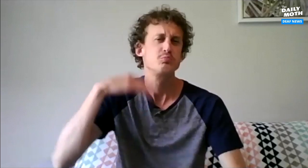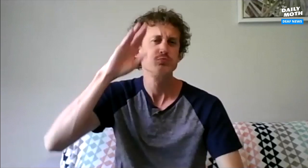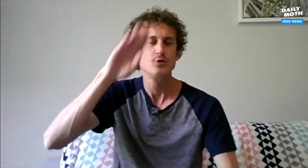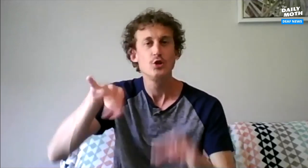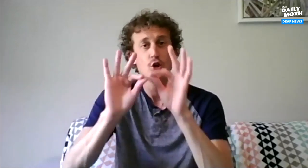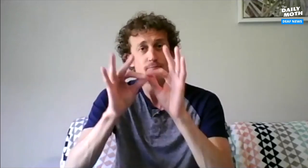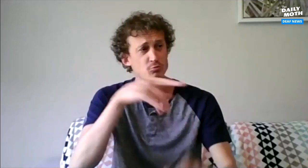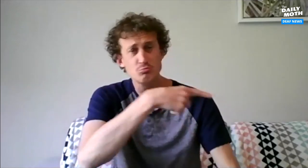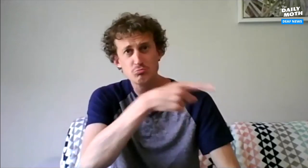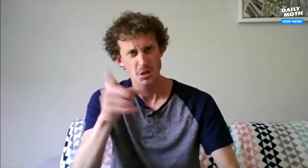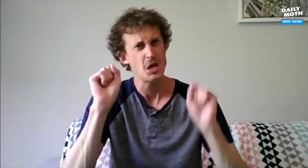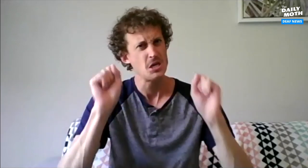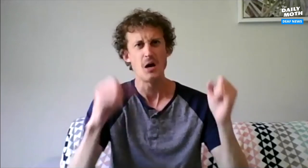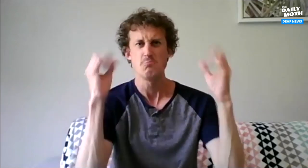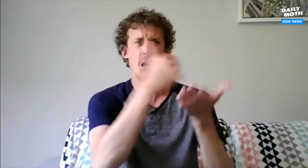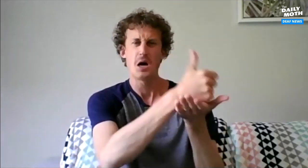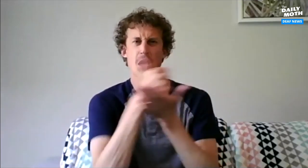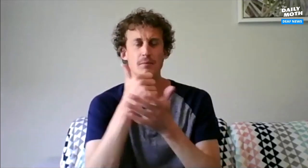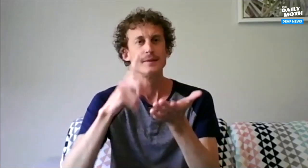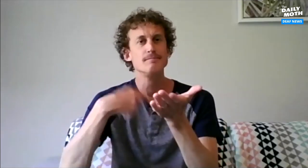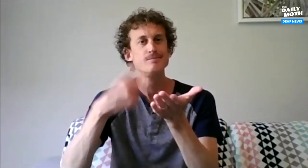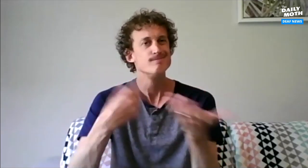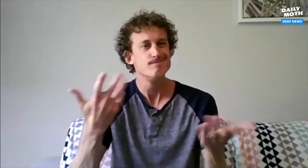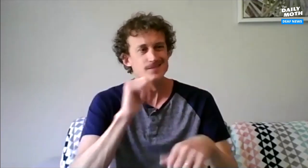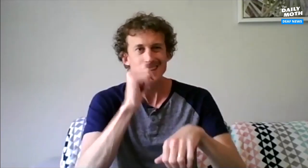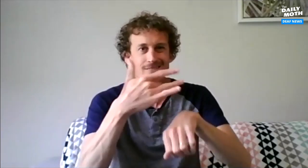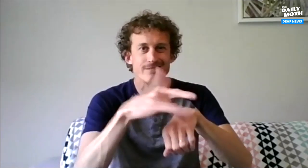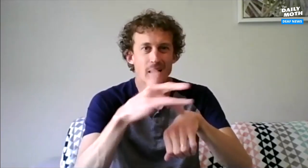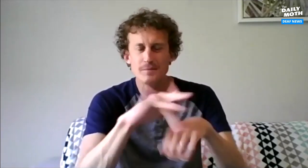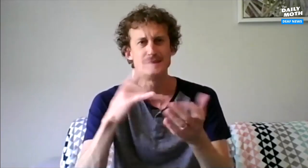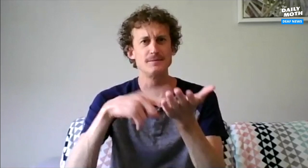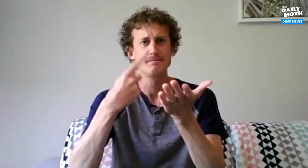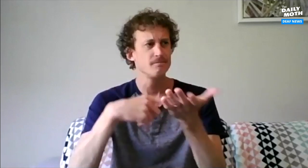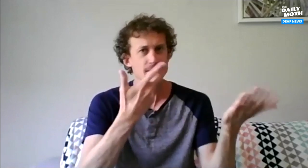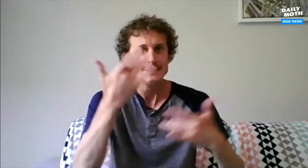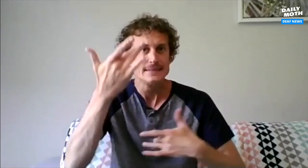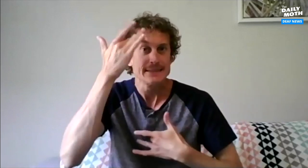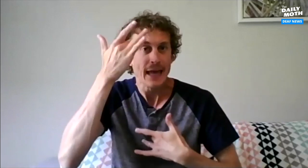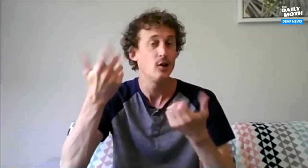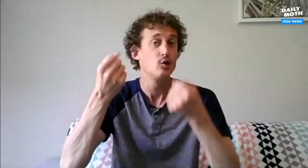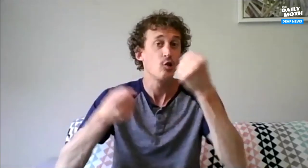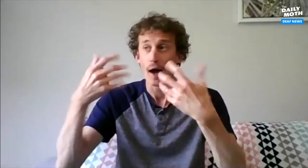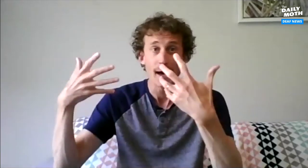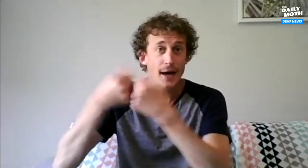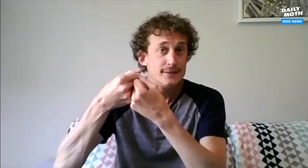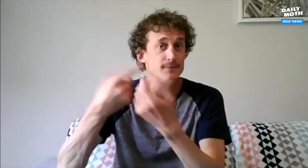I know interpreters can help us with this, but sometimes there are none available, sometimes they get sick or they get into a car accident.